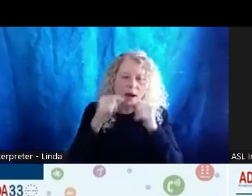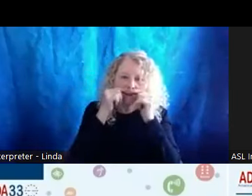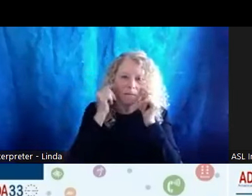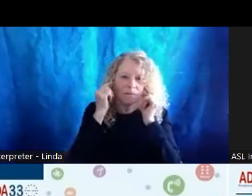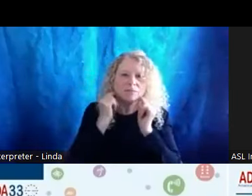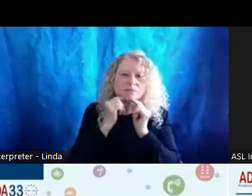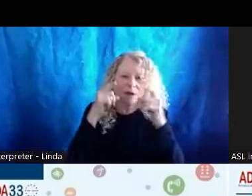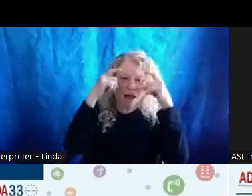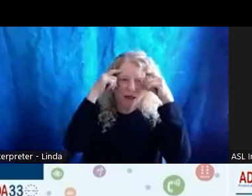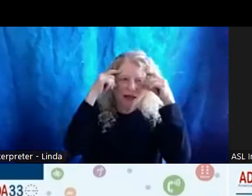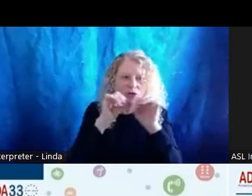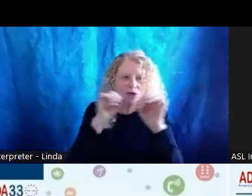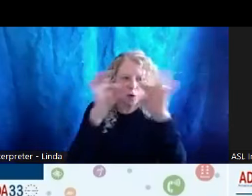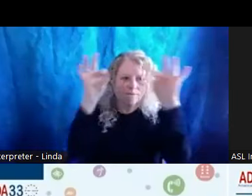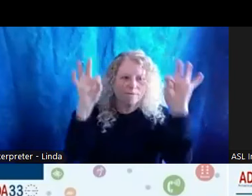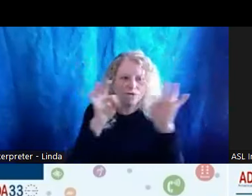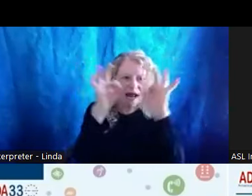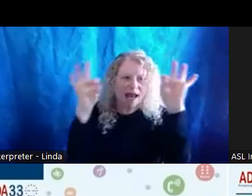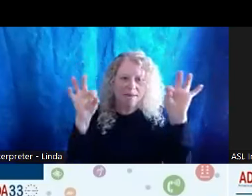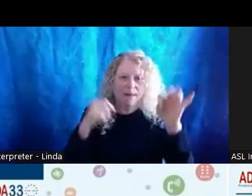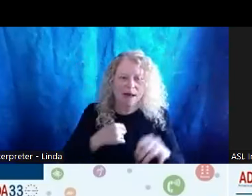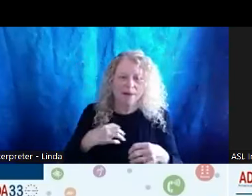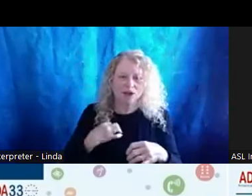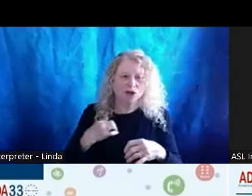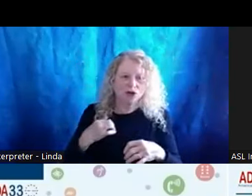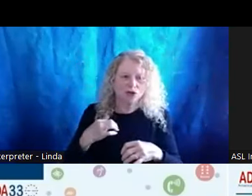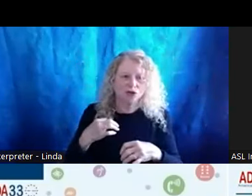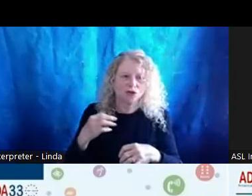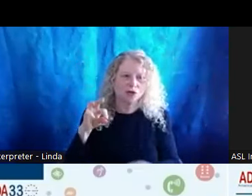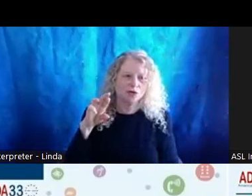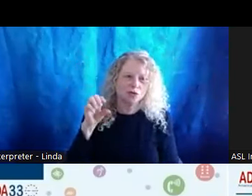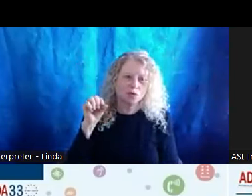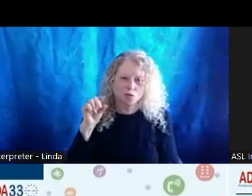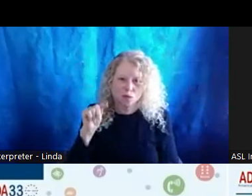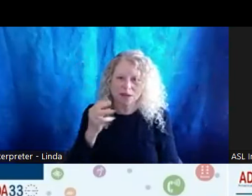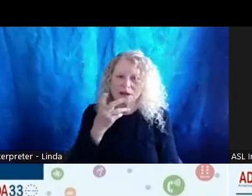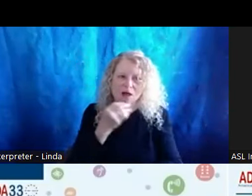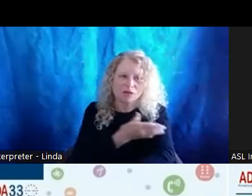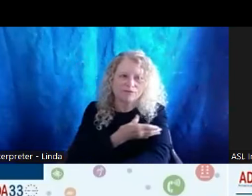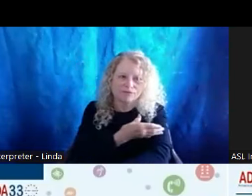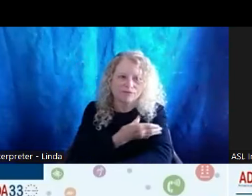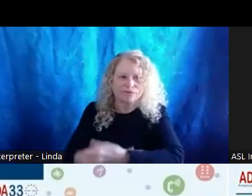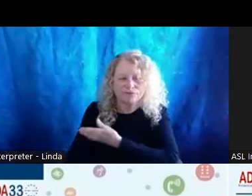I'm wearing a rust colored short sleeve shirt. My background celebrates. Like Missy's,